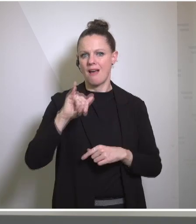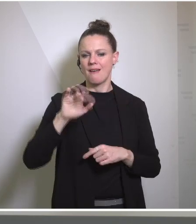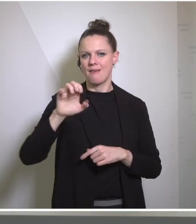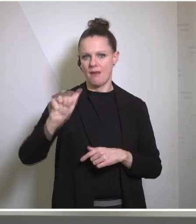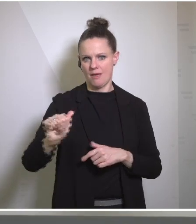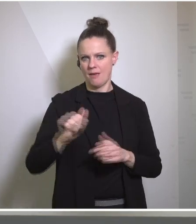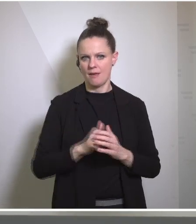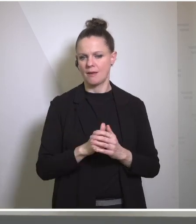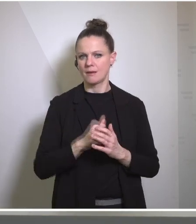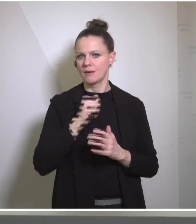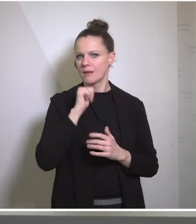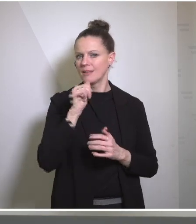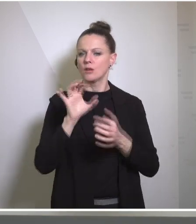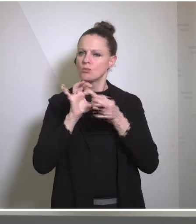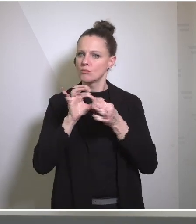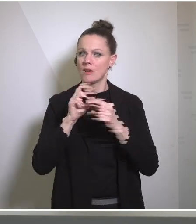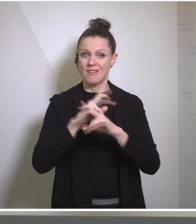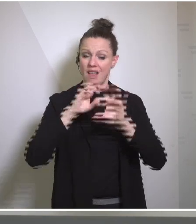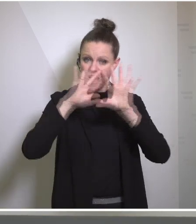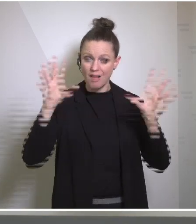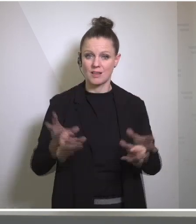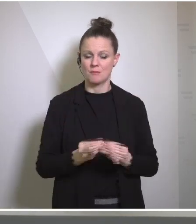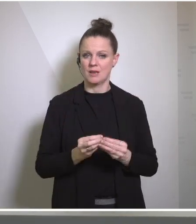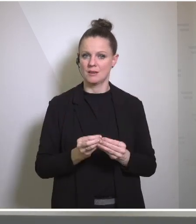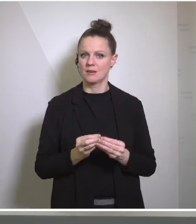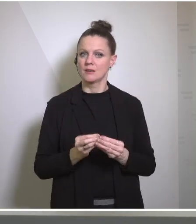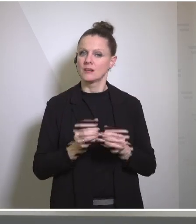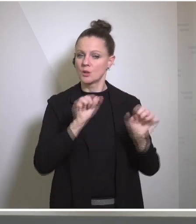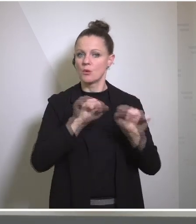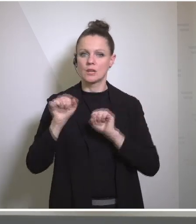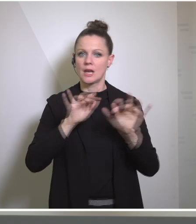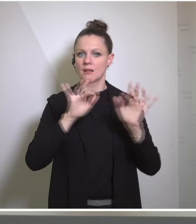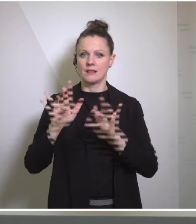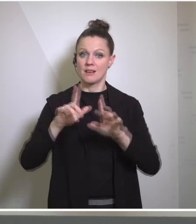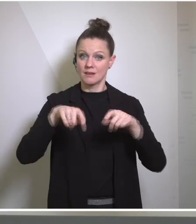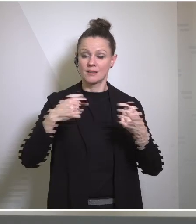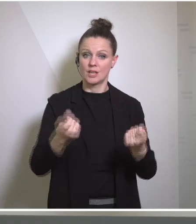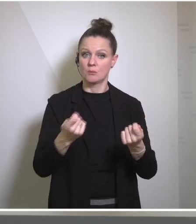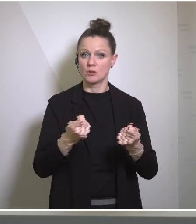not specific to Austria but just in general, are the opportunities that now exist for nuclear